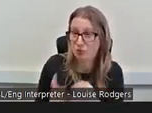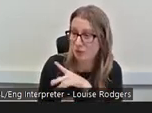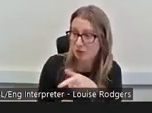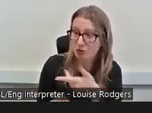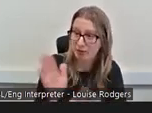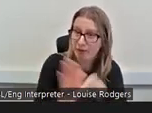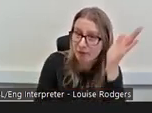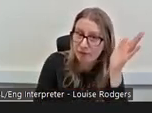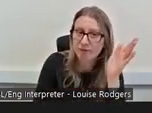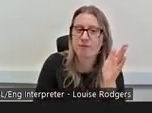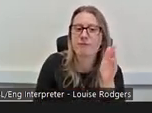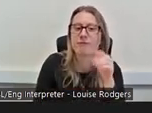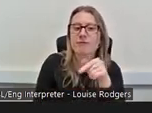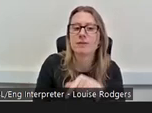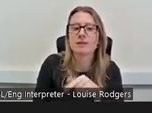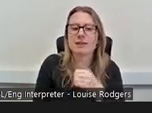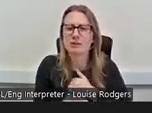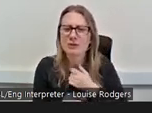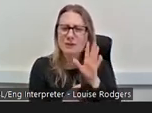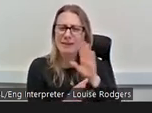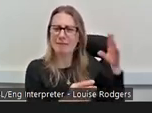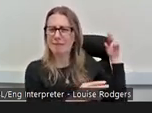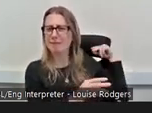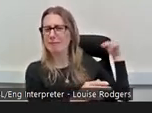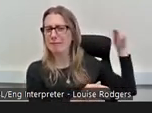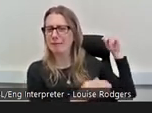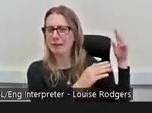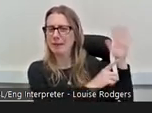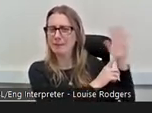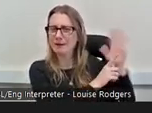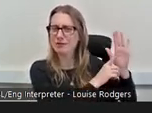if you can hear that in the background, there's some gardening works going on outside.